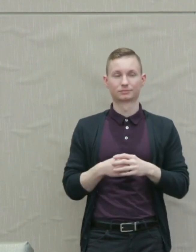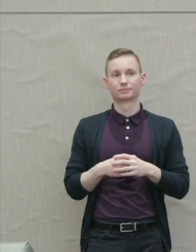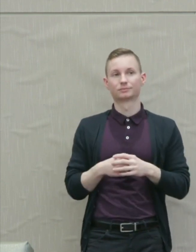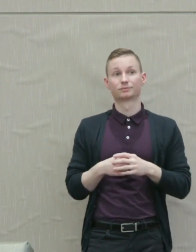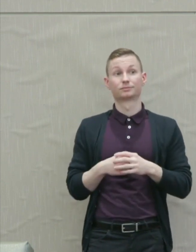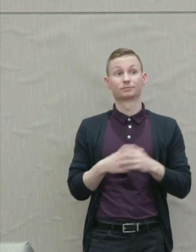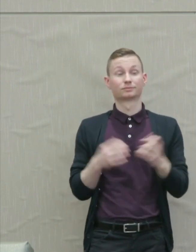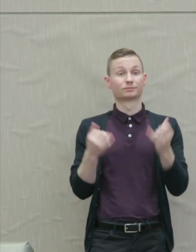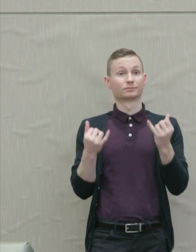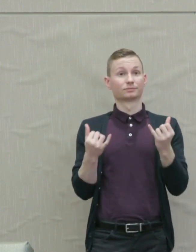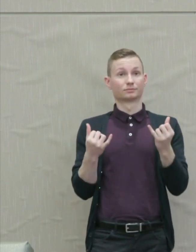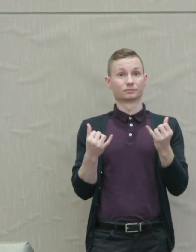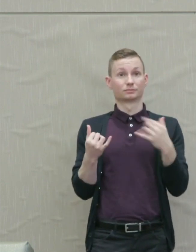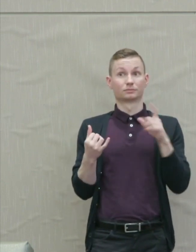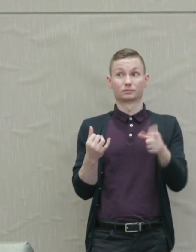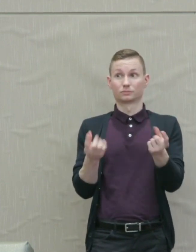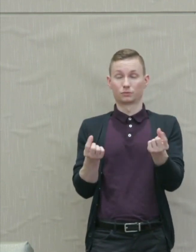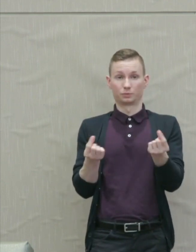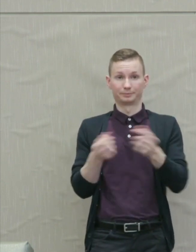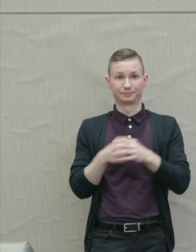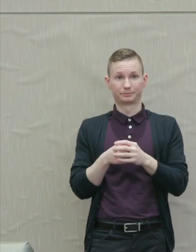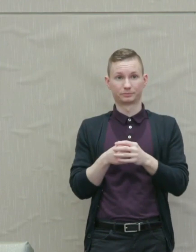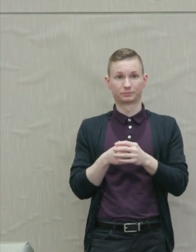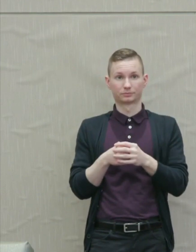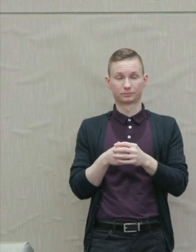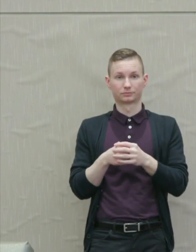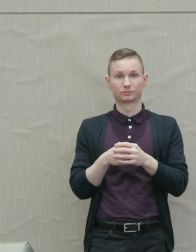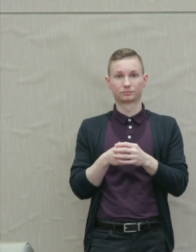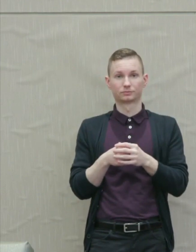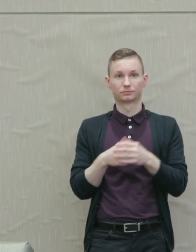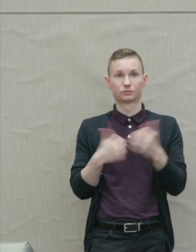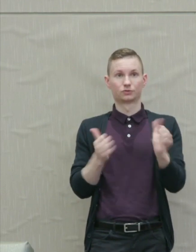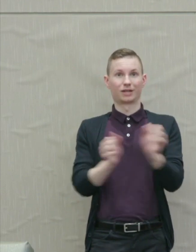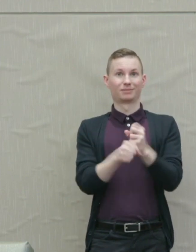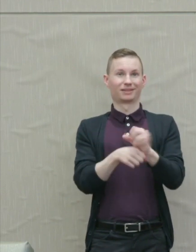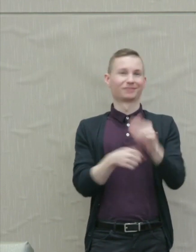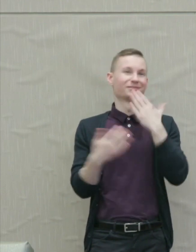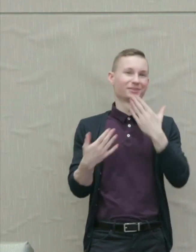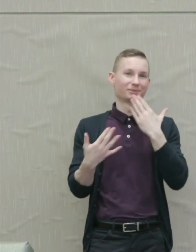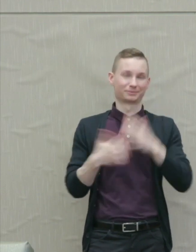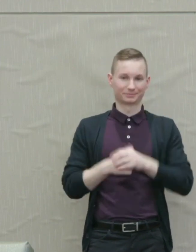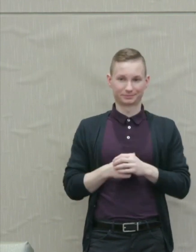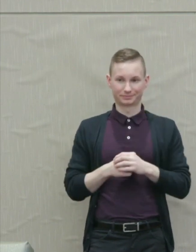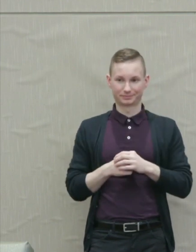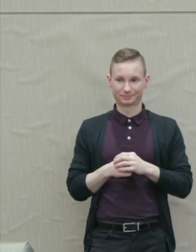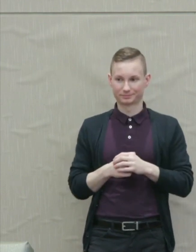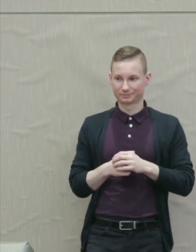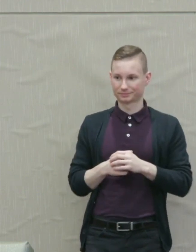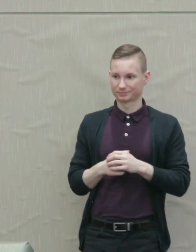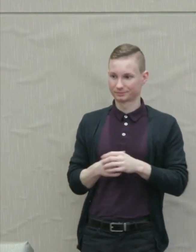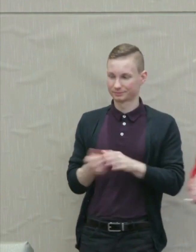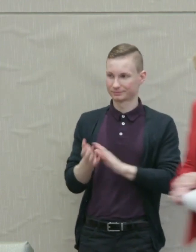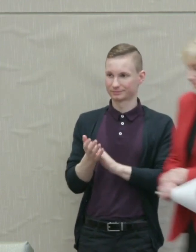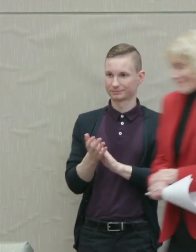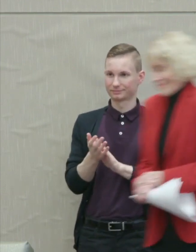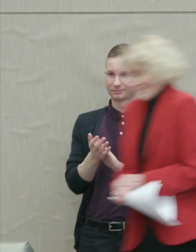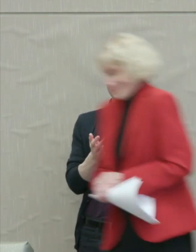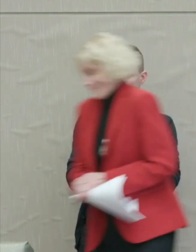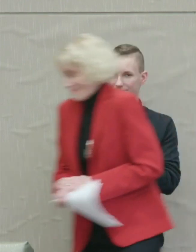Now what we have to do is try to is produce it. Thank you.